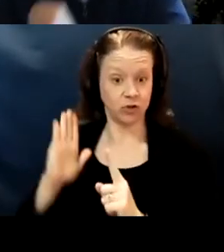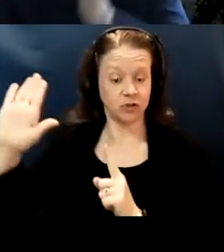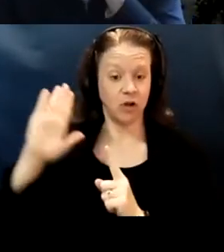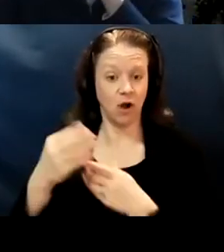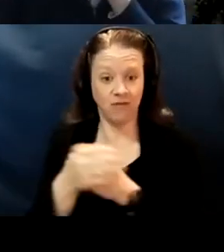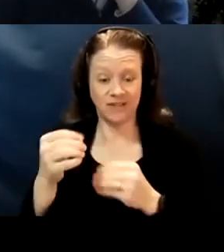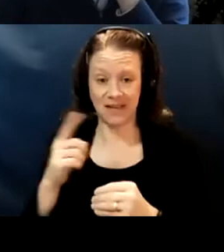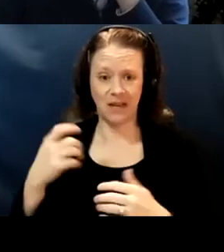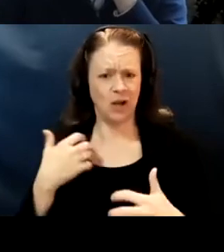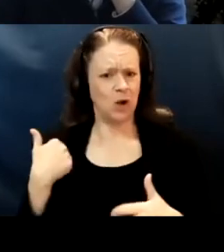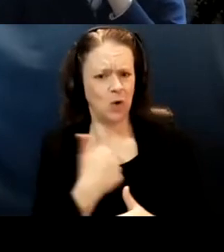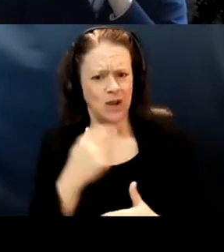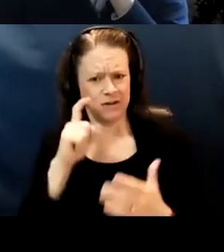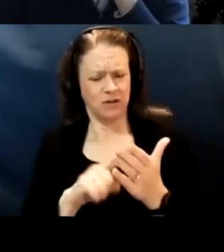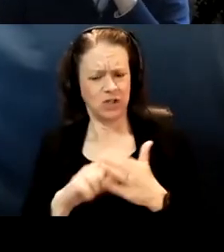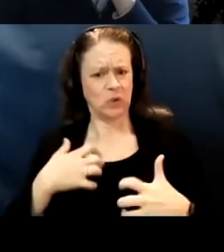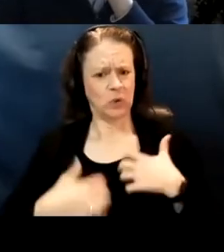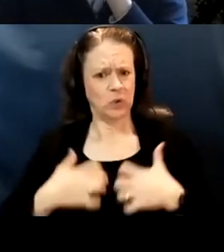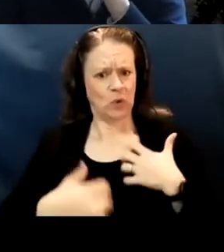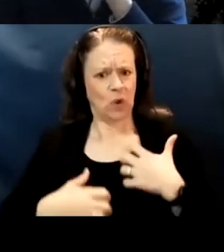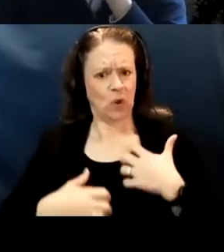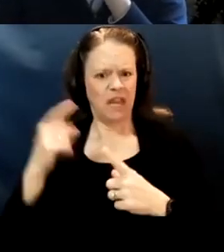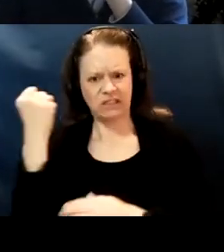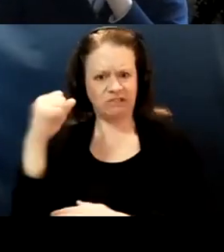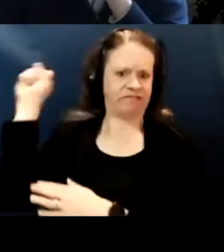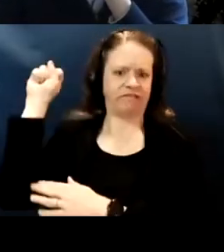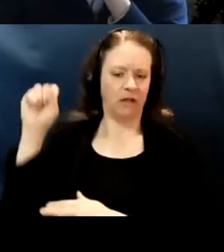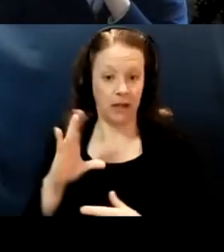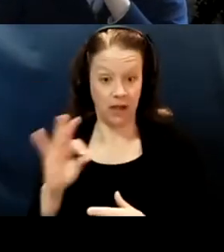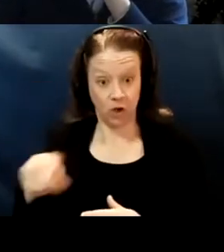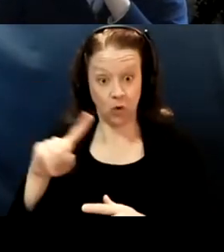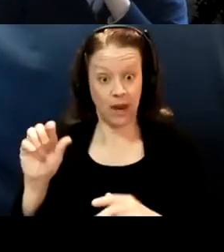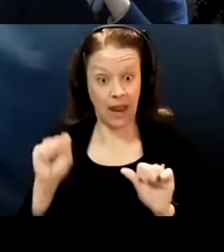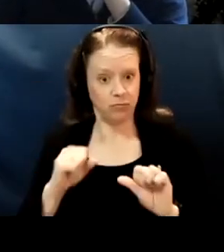And there's about to be a big backlash and you can get ahead of this if you want.